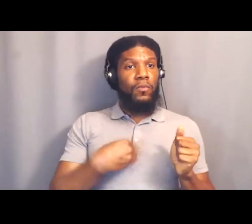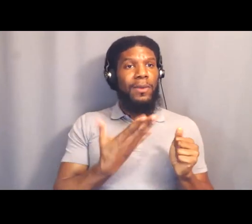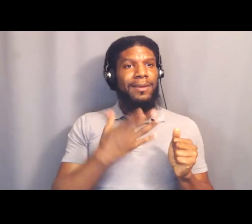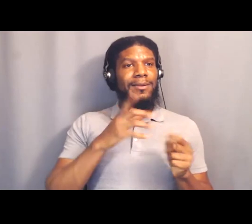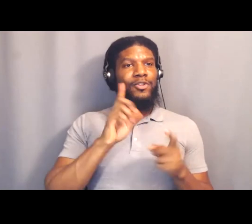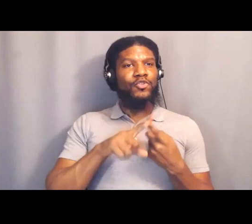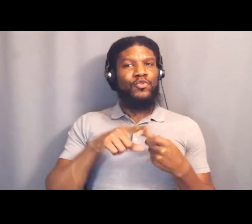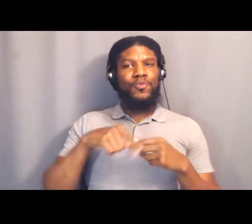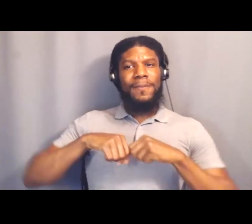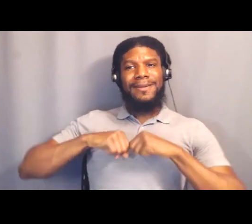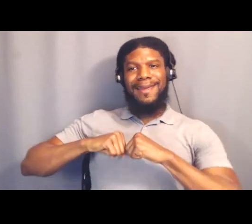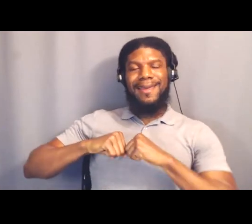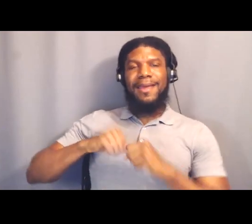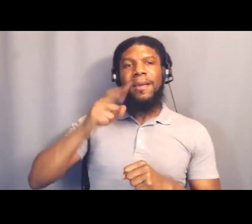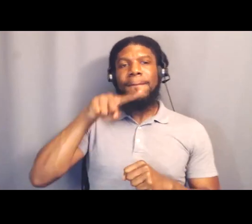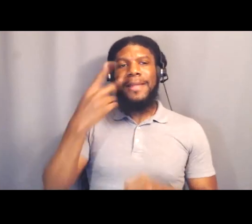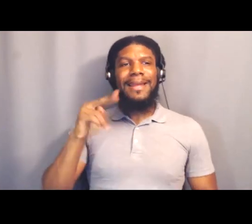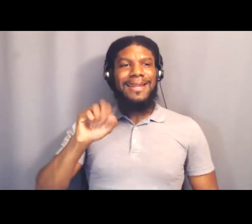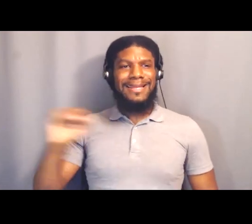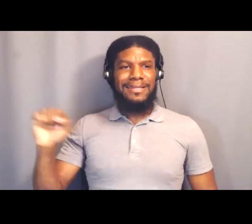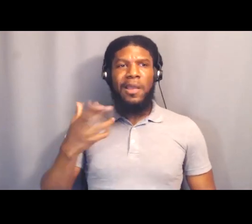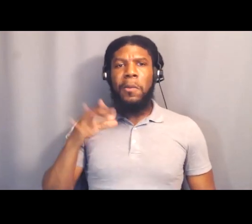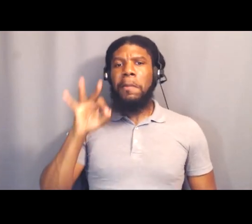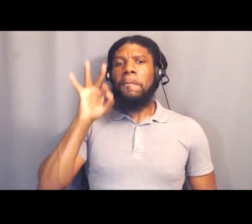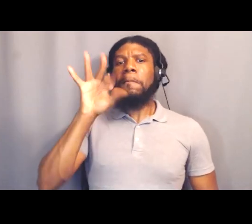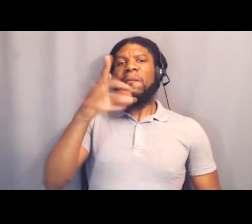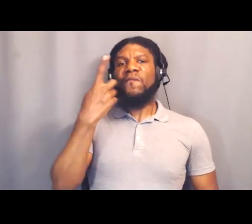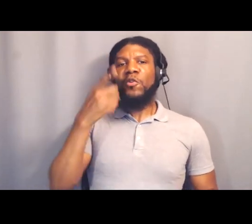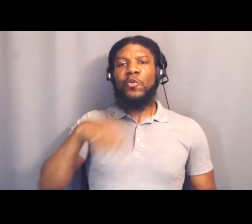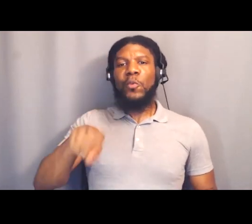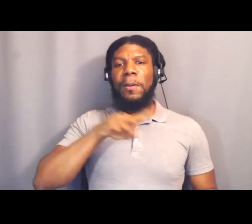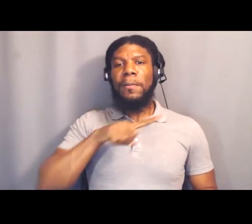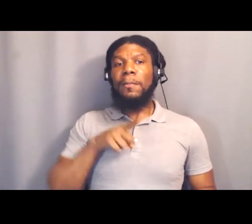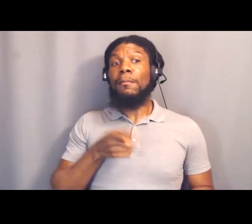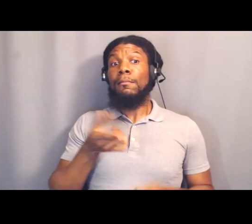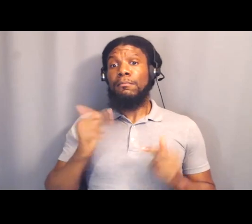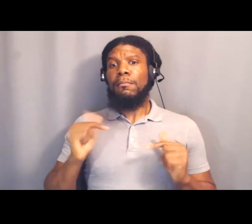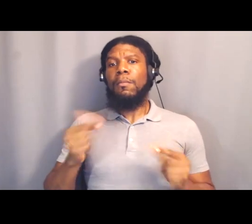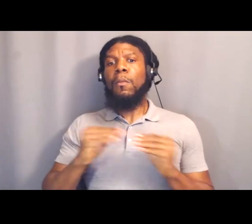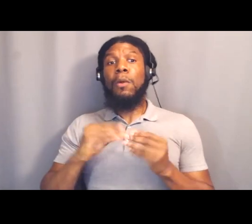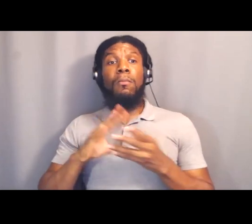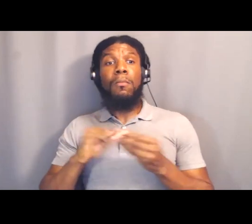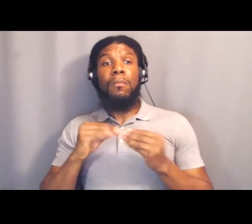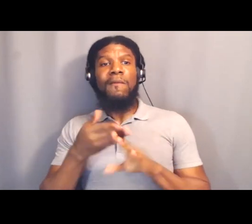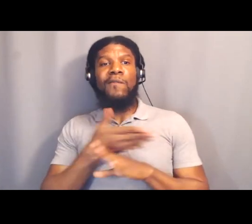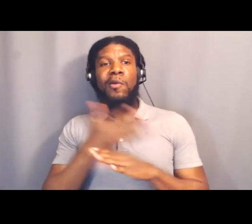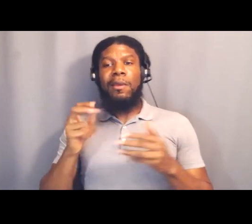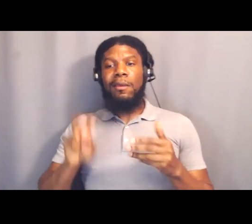So, I just wanna offer that as well. Is there anybody else who wants to say anything on that piece before we move to the resources piece?